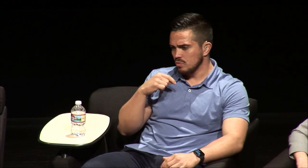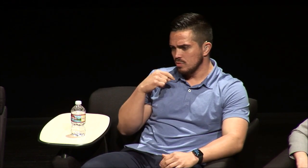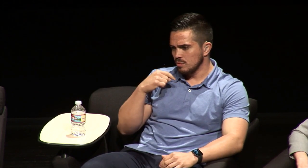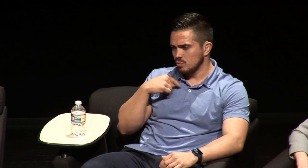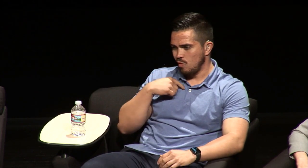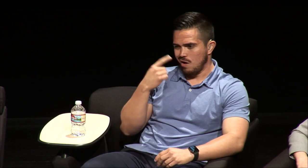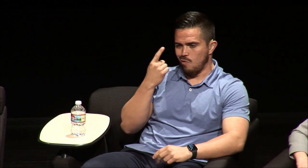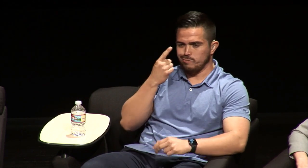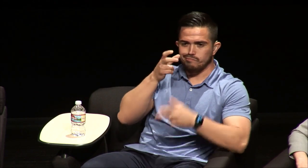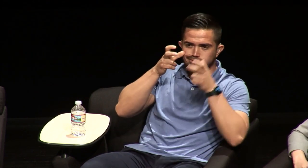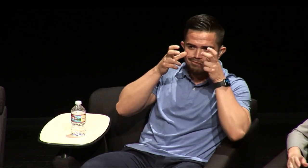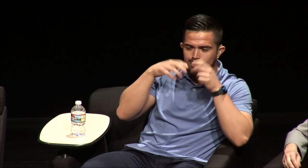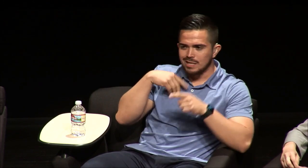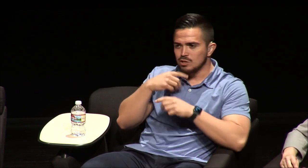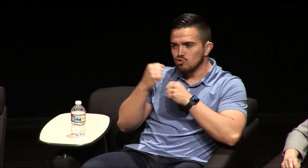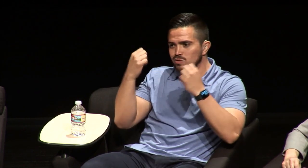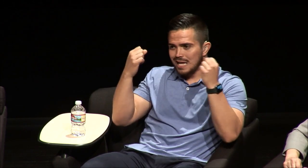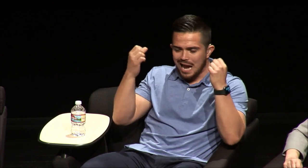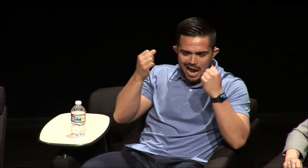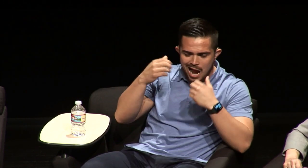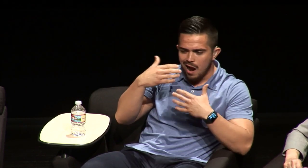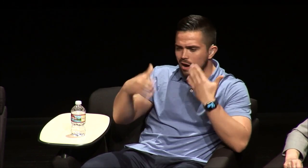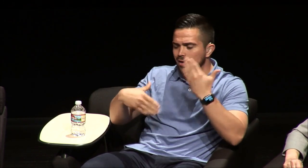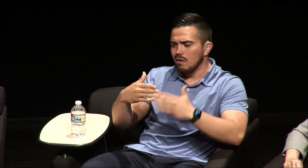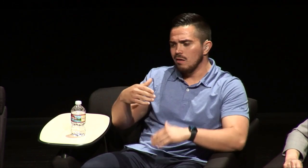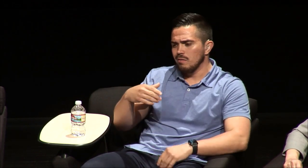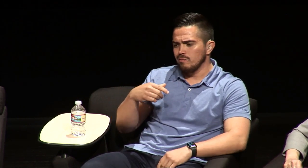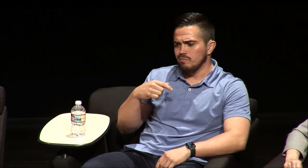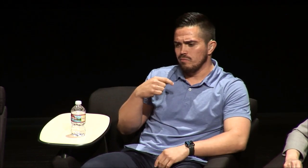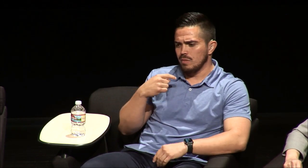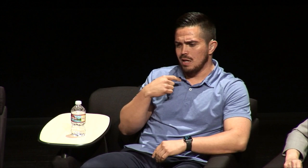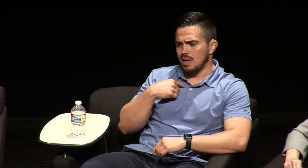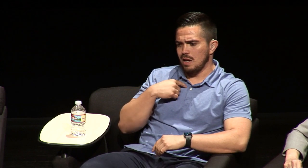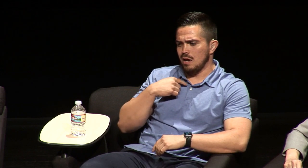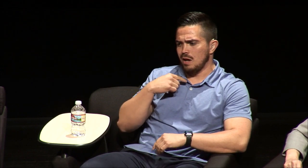that's that was normal for me I'd watch my sister's sign and go through life